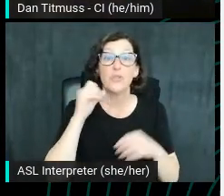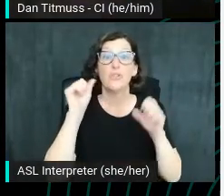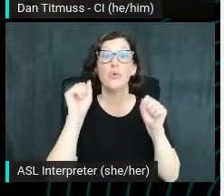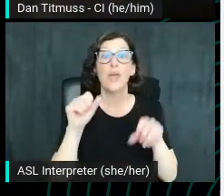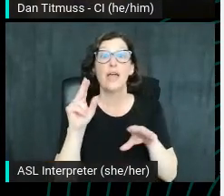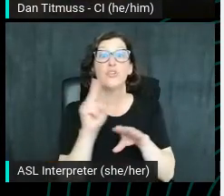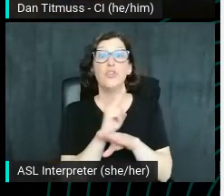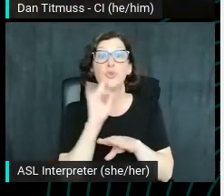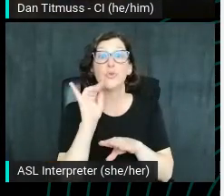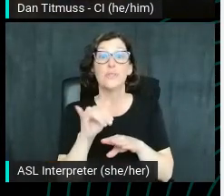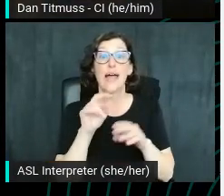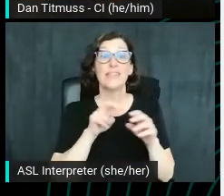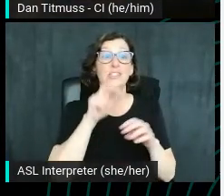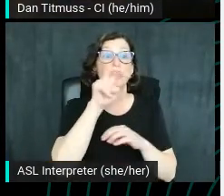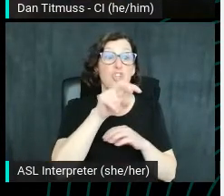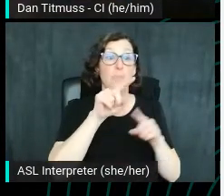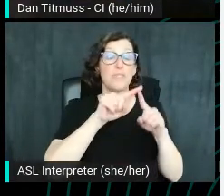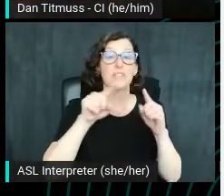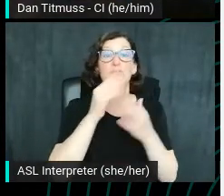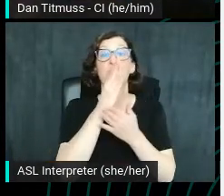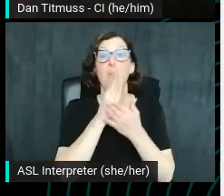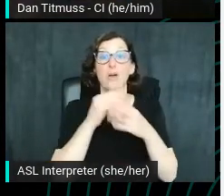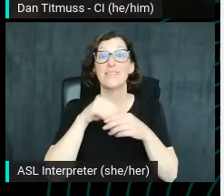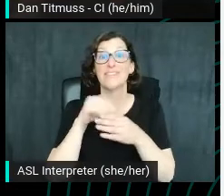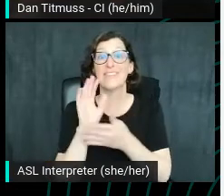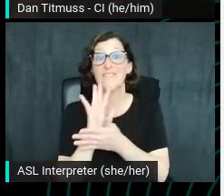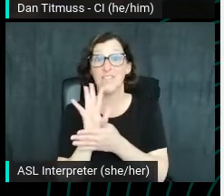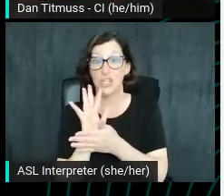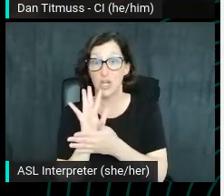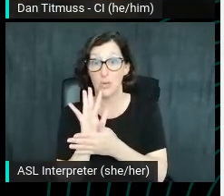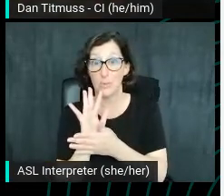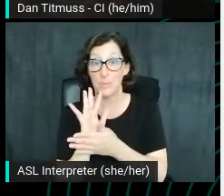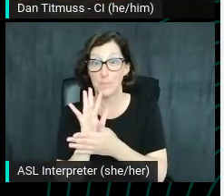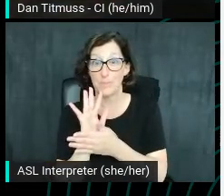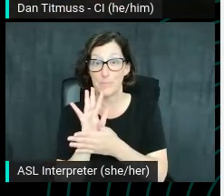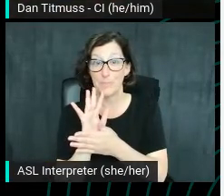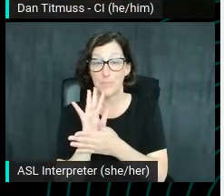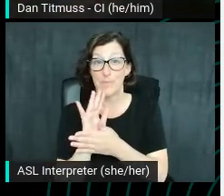jump to different parts in the video having usable descriptions is